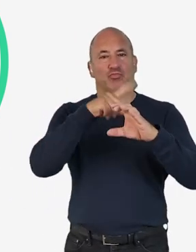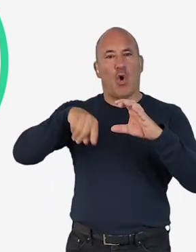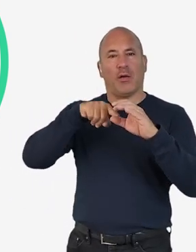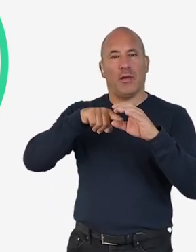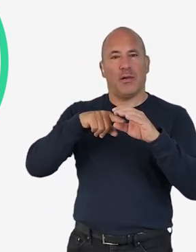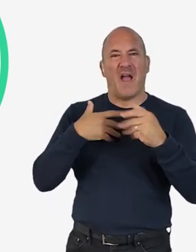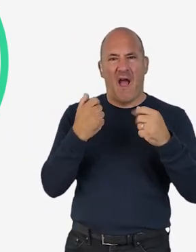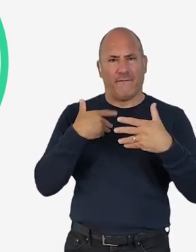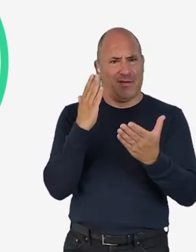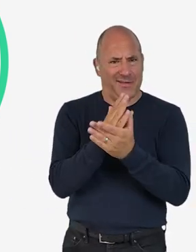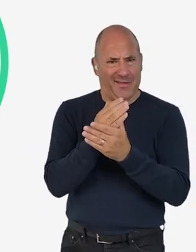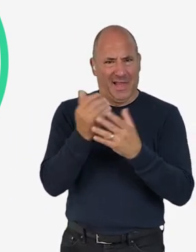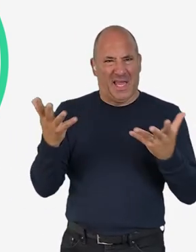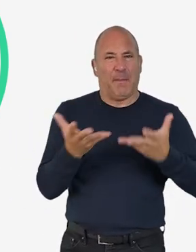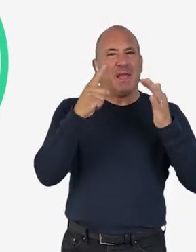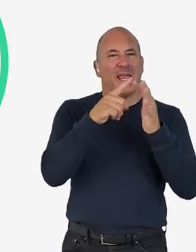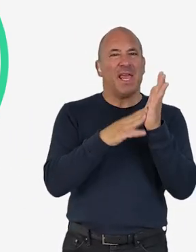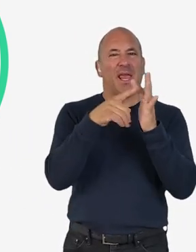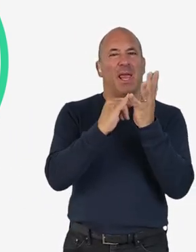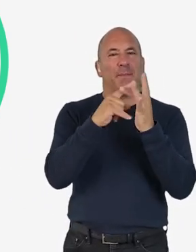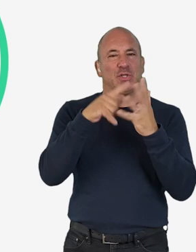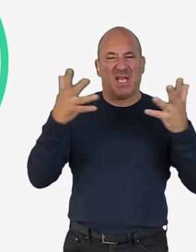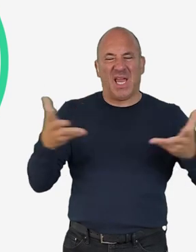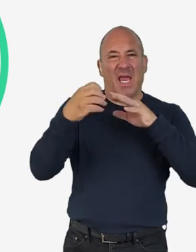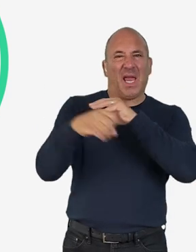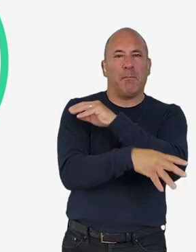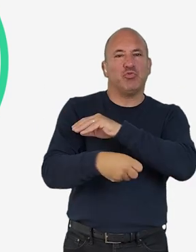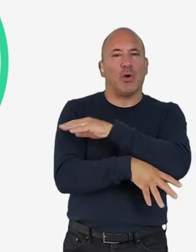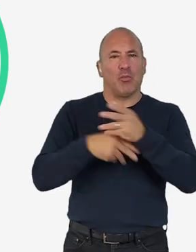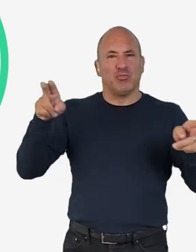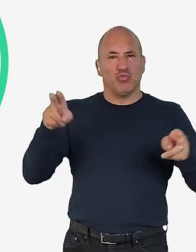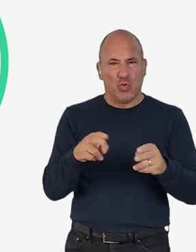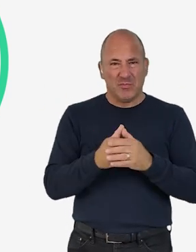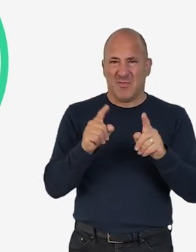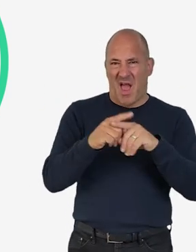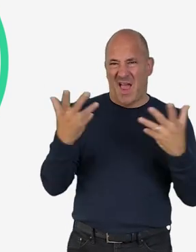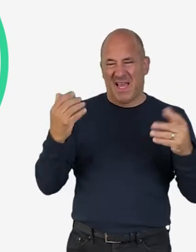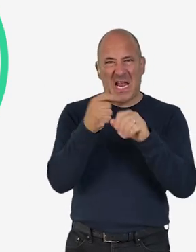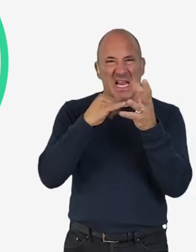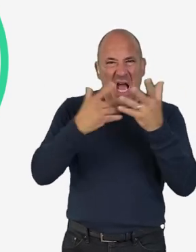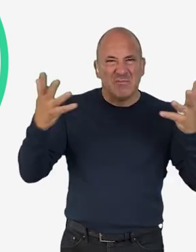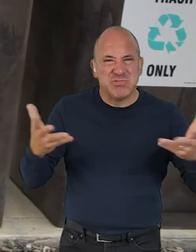In the right circle, we have tangible emissions reductions, actions which reduce our greenhouse gas emissions right now.